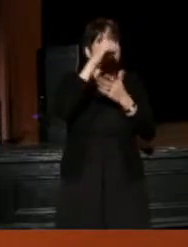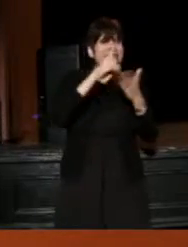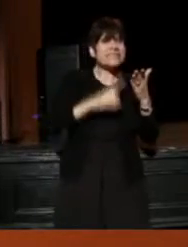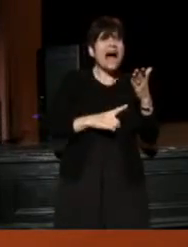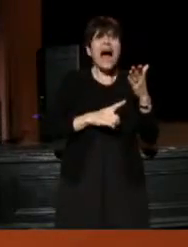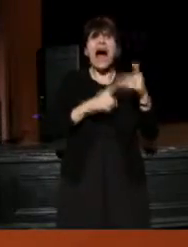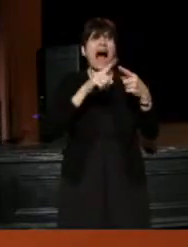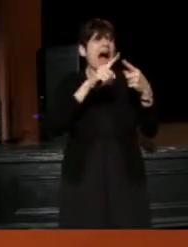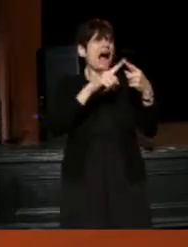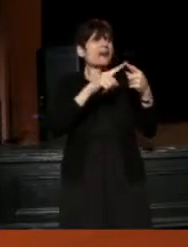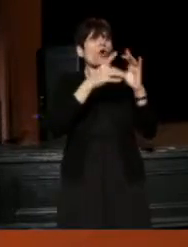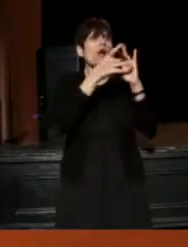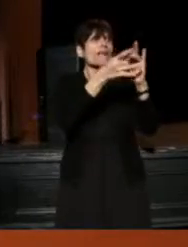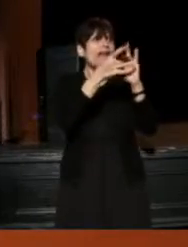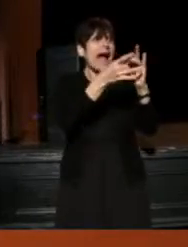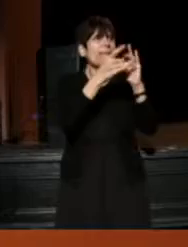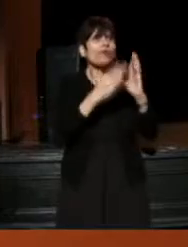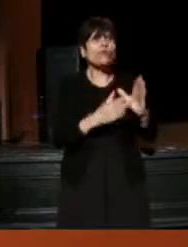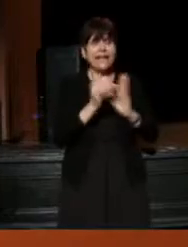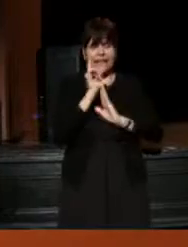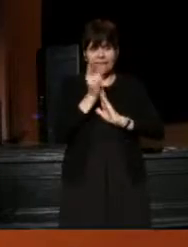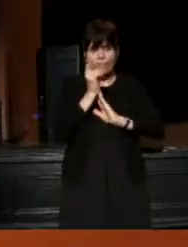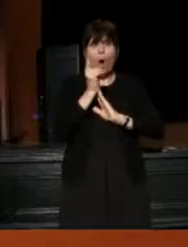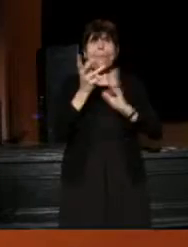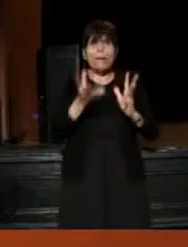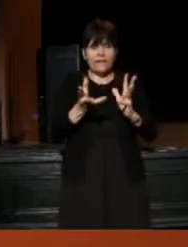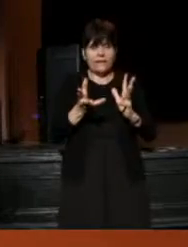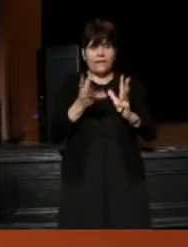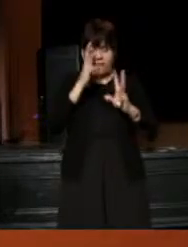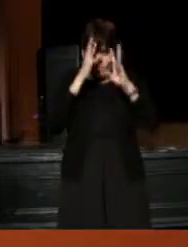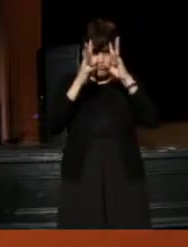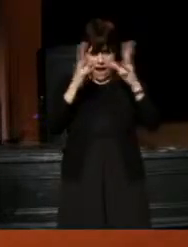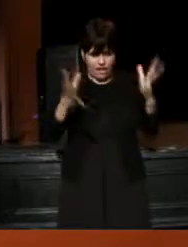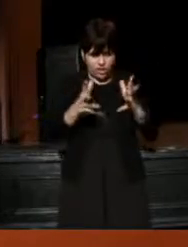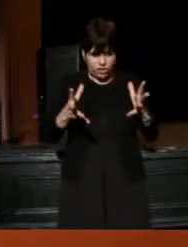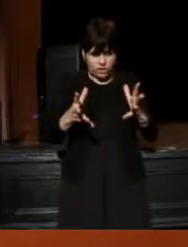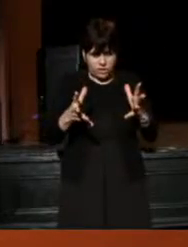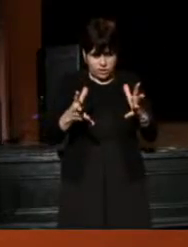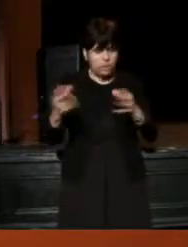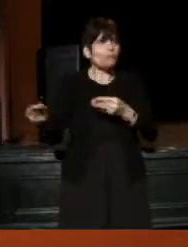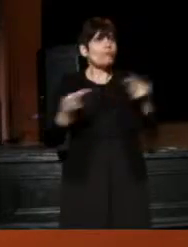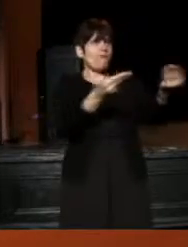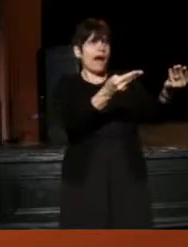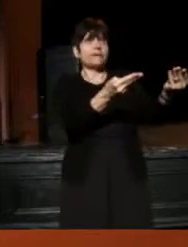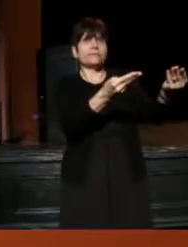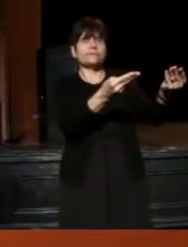for a collaborator, in the moment of creation, we would provide that for them,